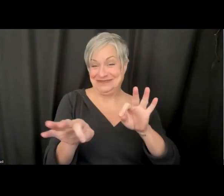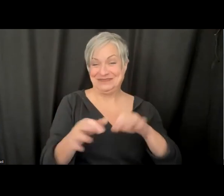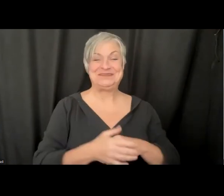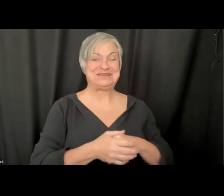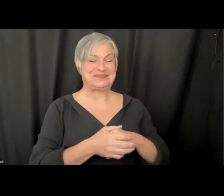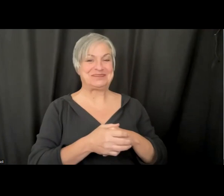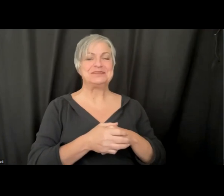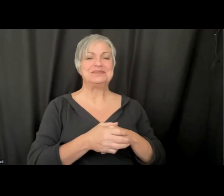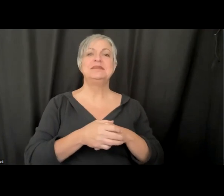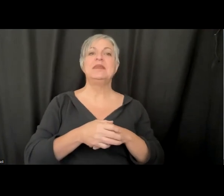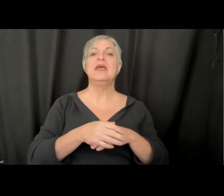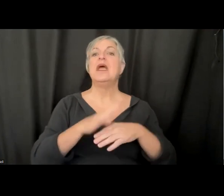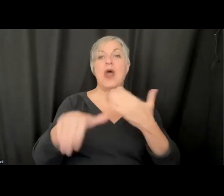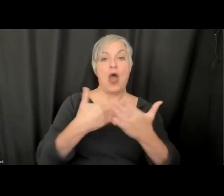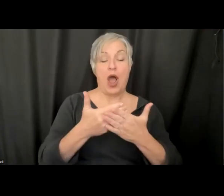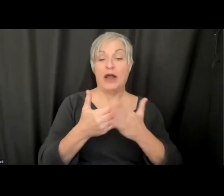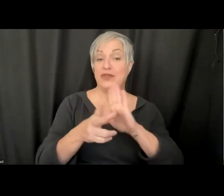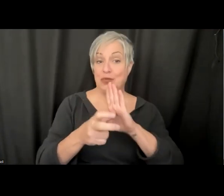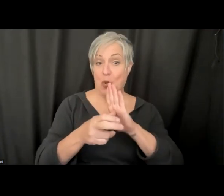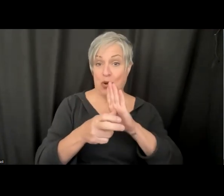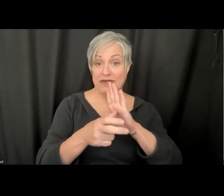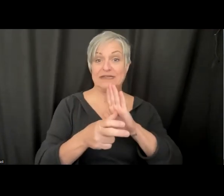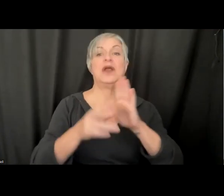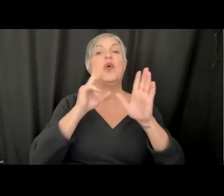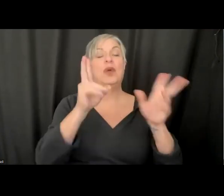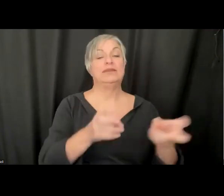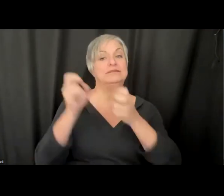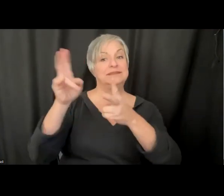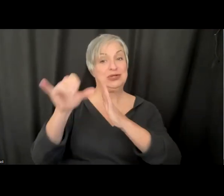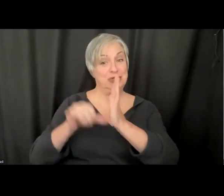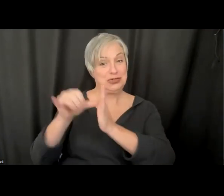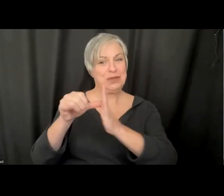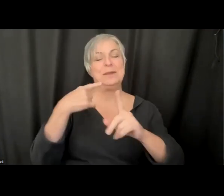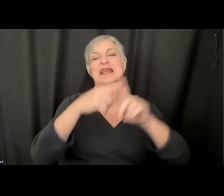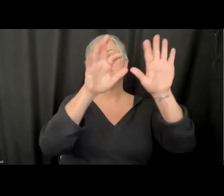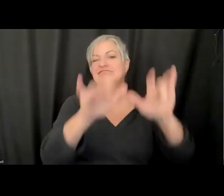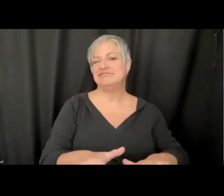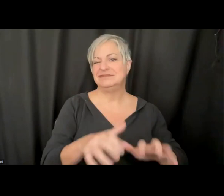going to be a recording on YouTube and we will also write a document summarizing the conversation and post such